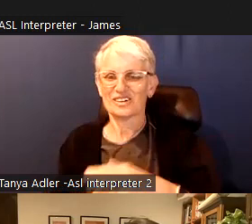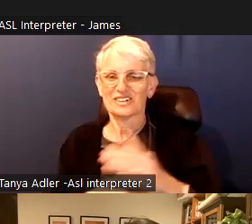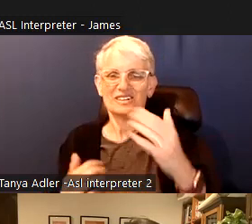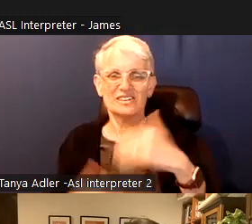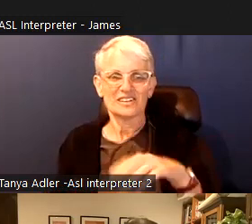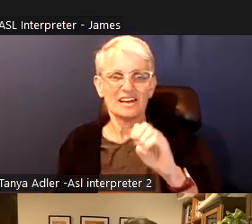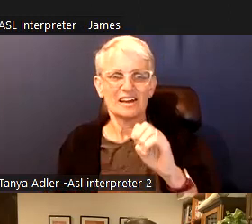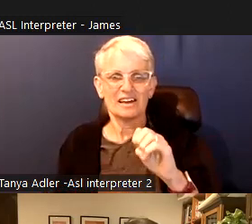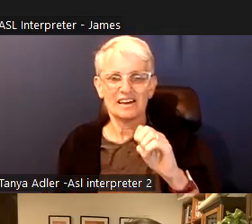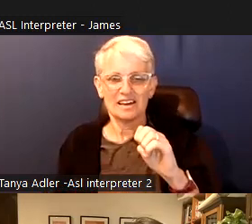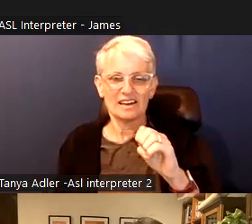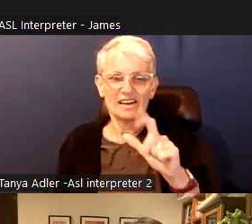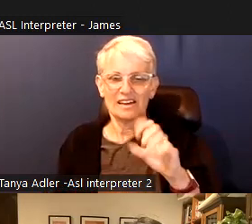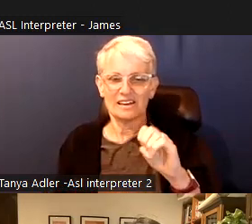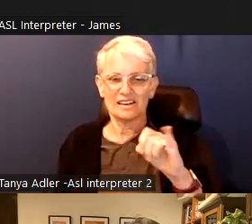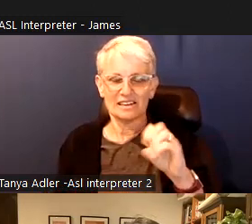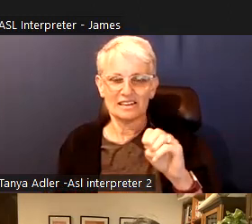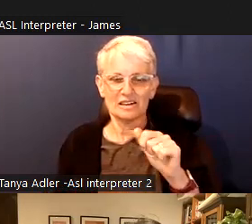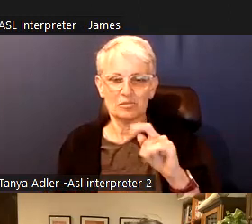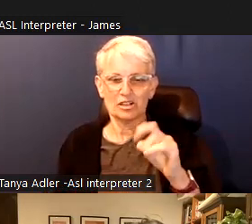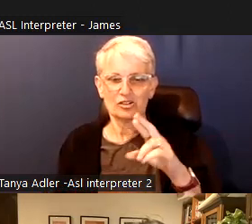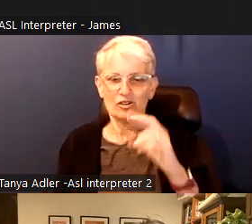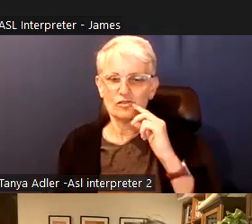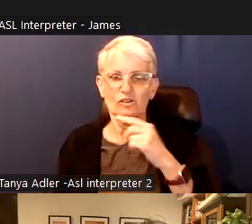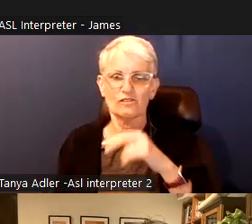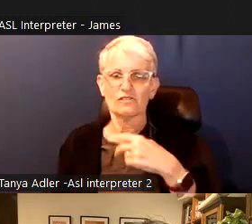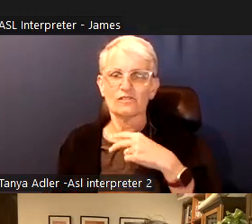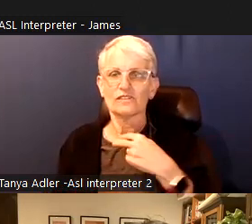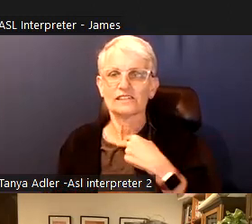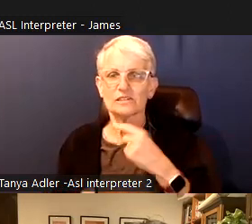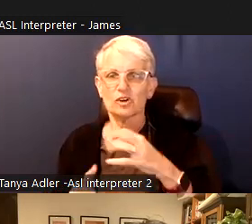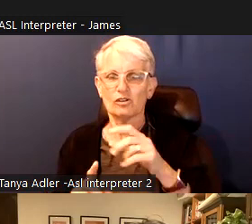by the issue they are speaking about and their promises and their commitments? Who will that benefit?